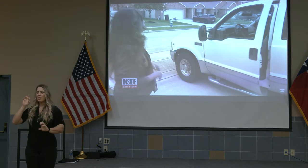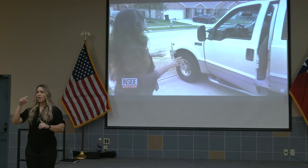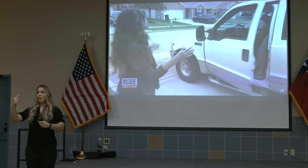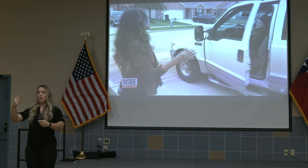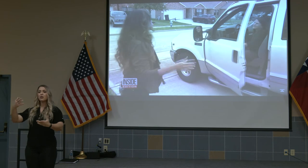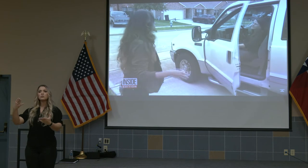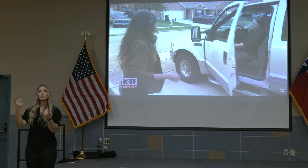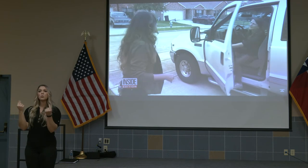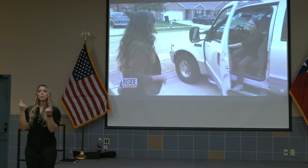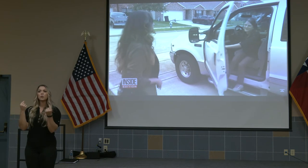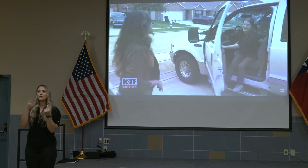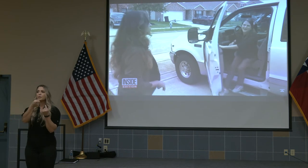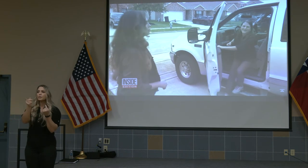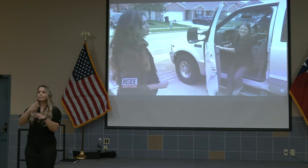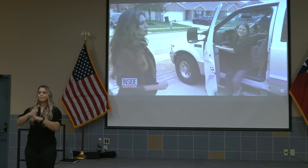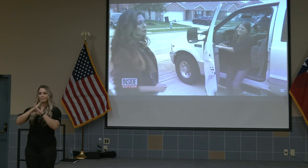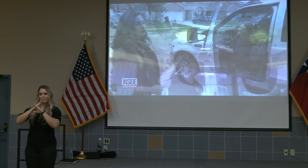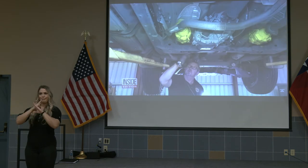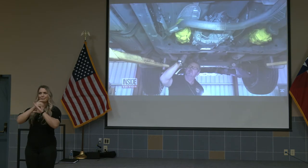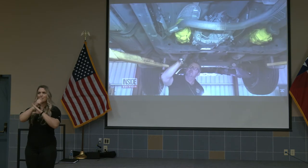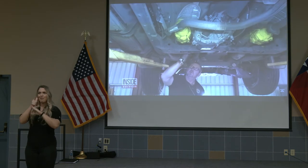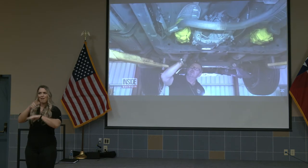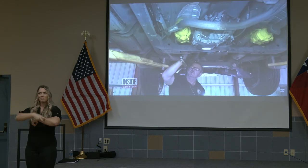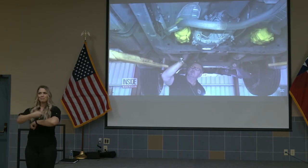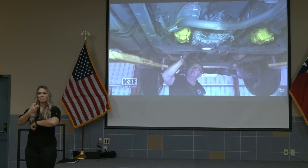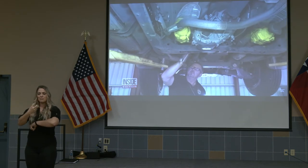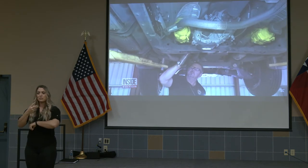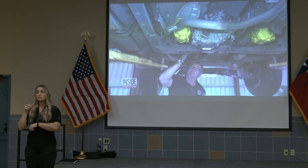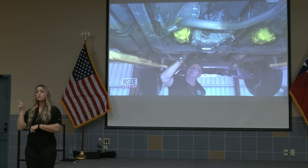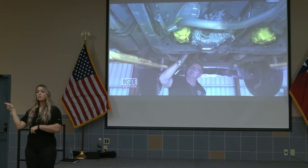do from becoming the next victim? >> Sergeant Hicks recommends you get your